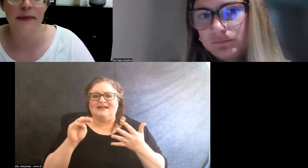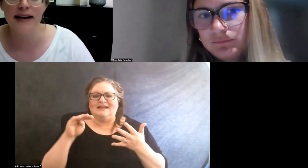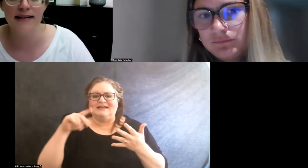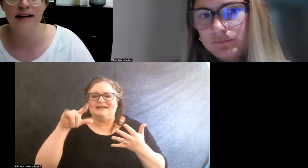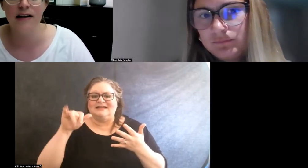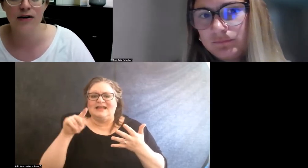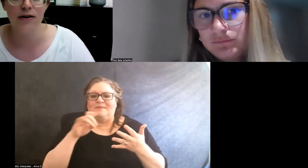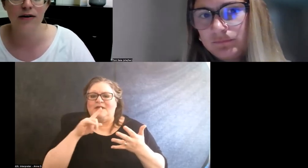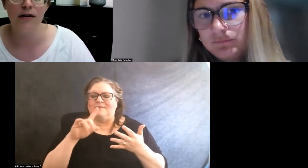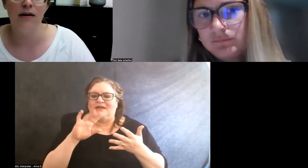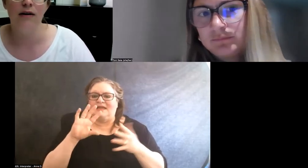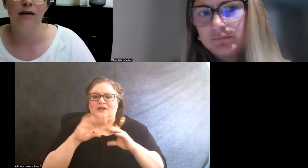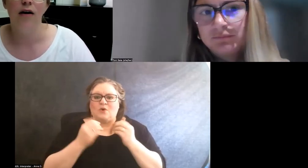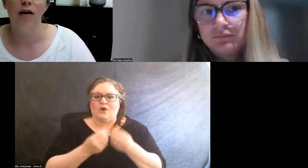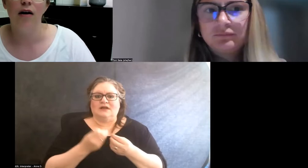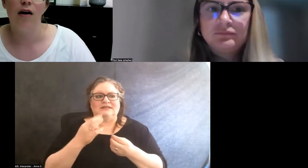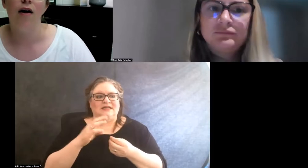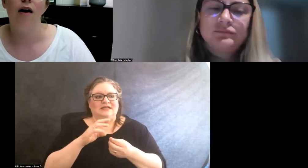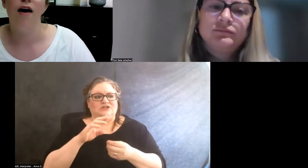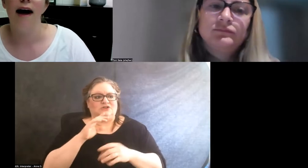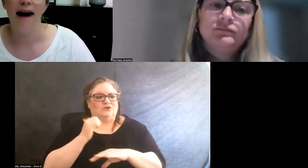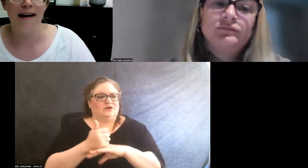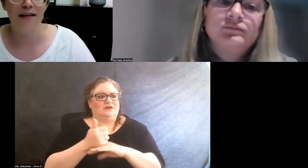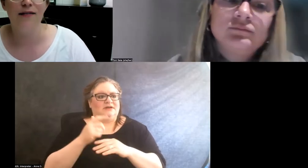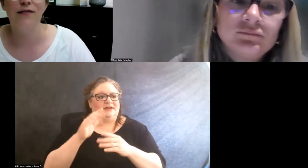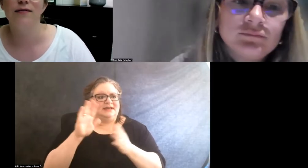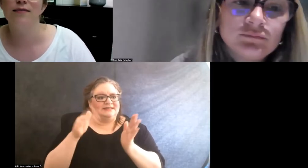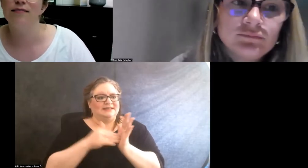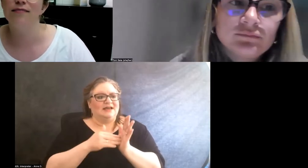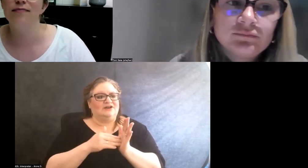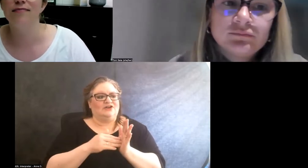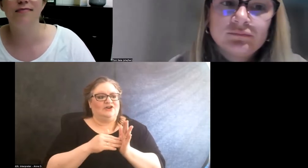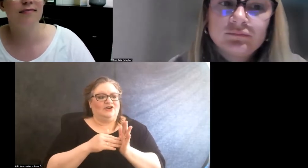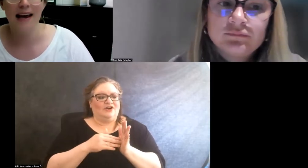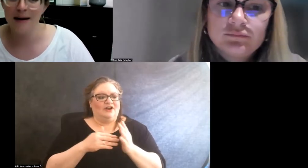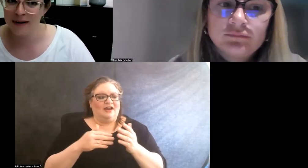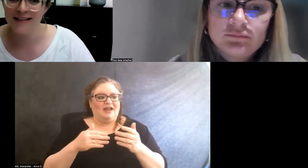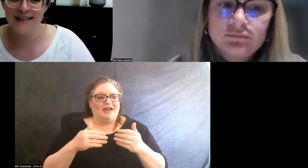being a center, have ableism built into them.